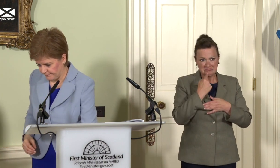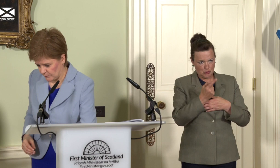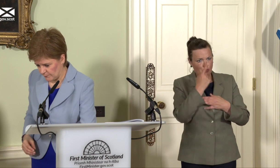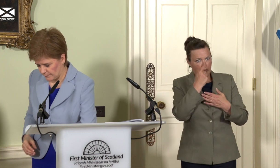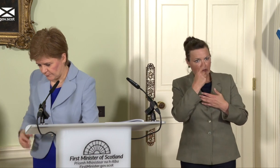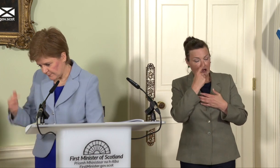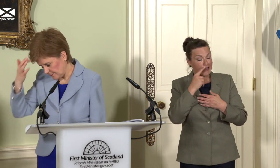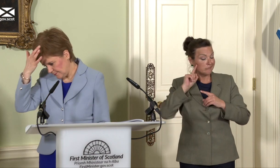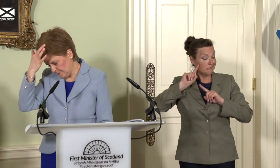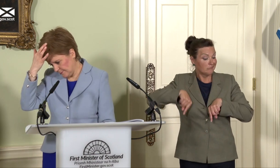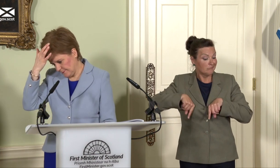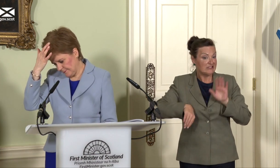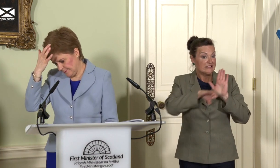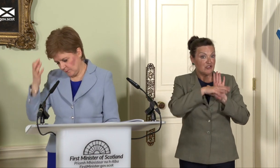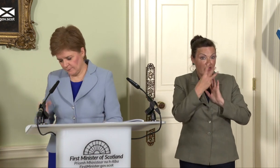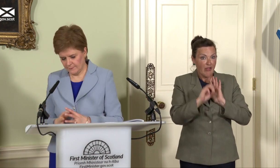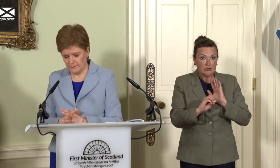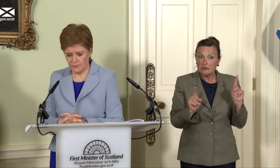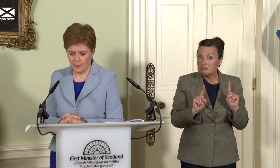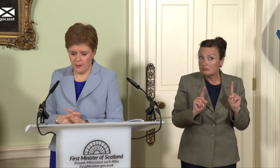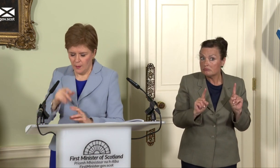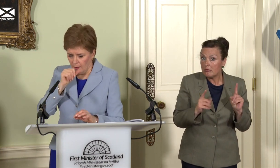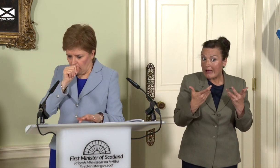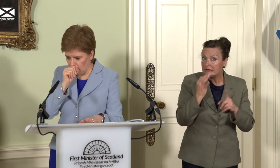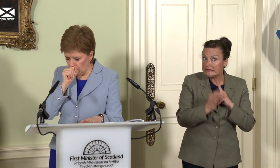about moving ahead without a Section 30 order. And can you detail perhaps what some